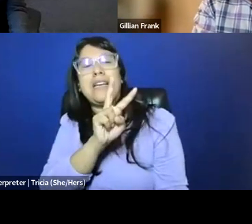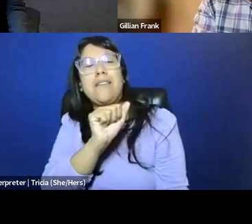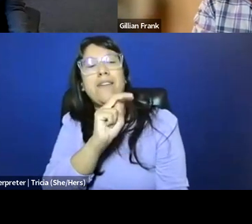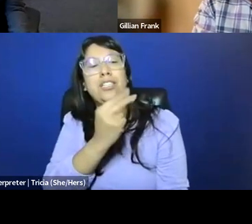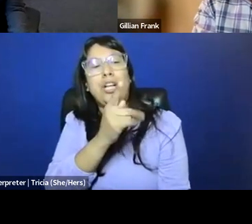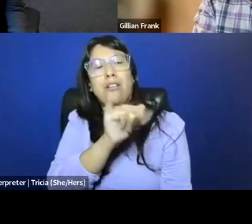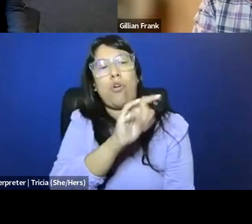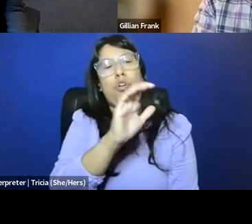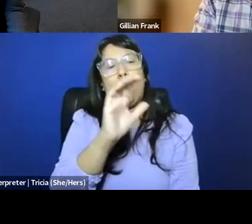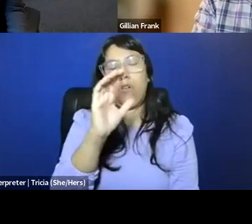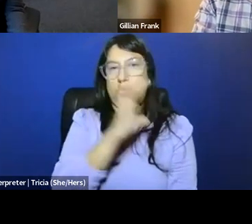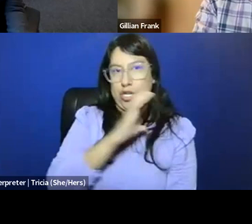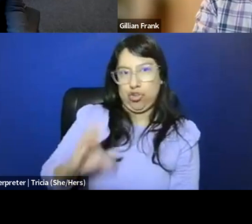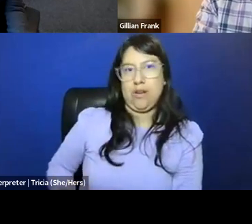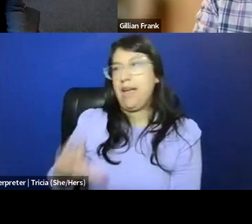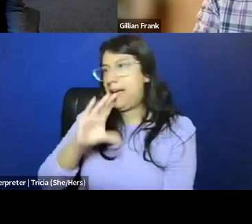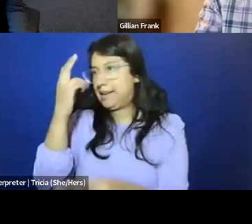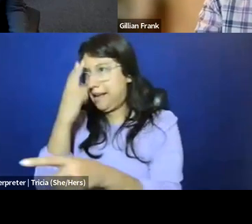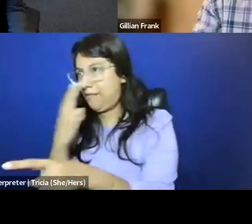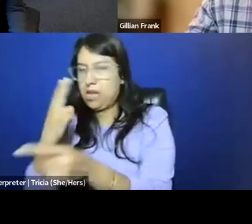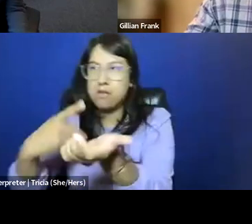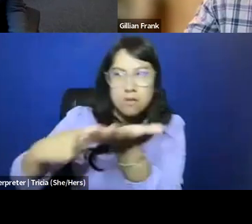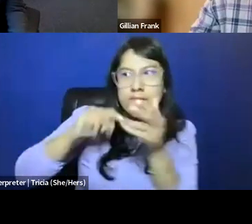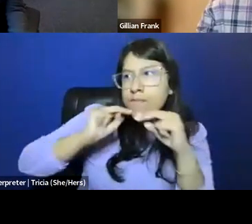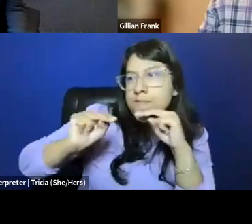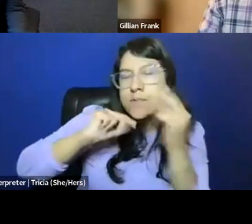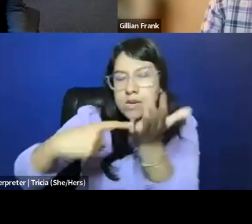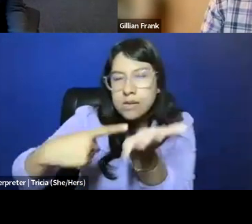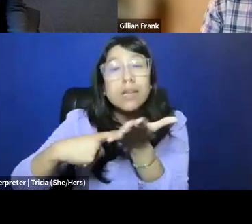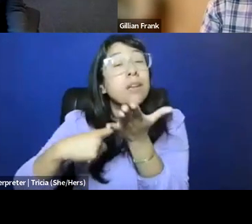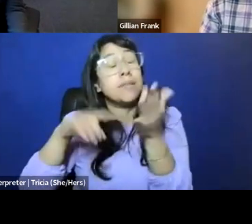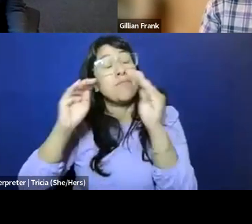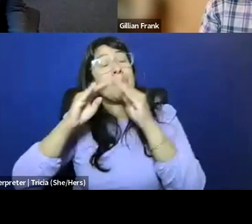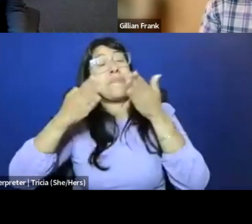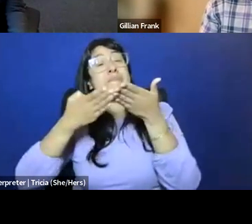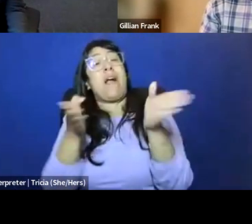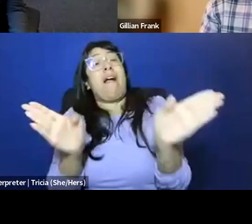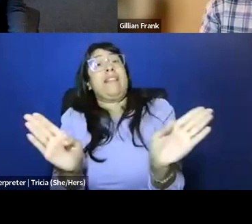and some Catholics around abortion, but more broadly, you know, an extremist